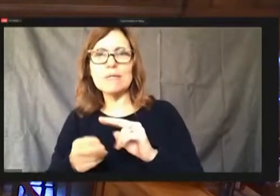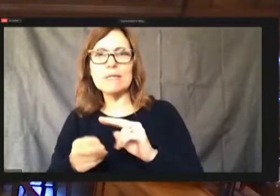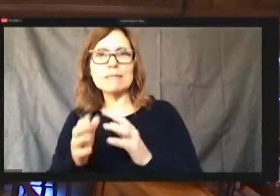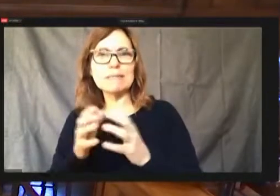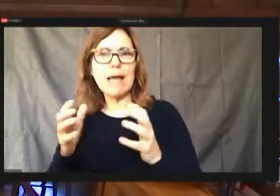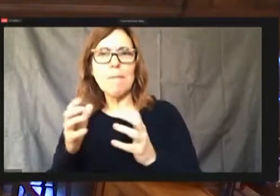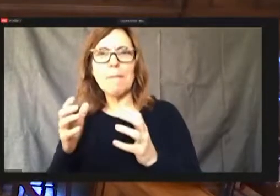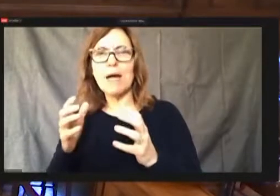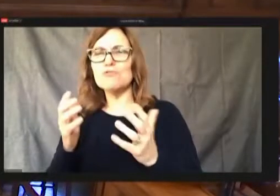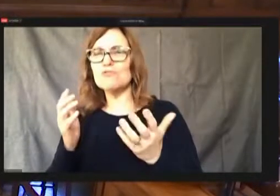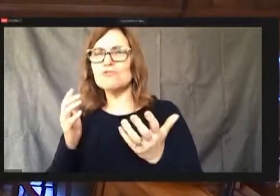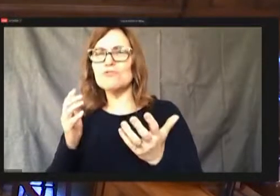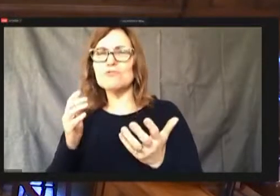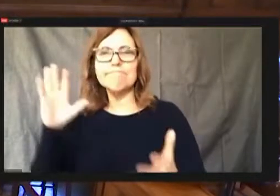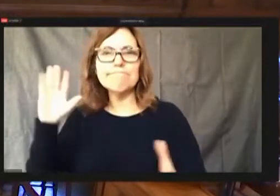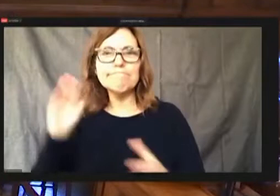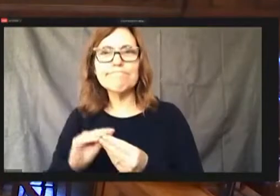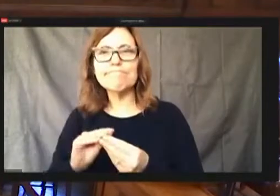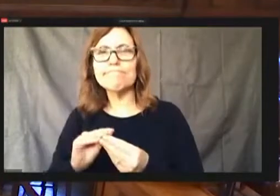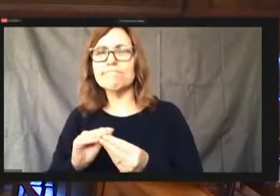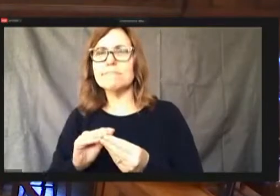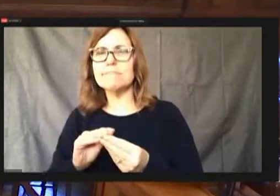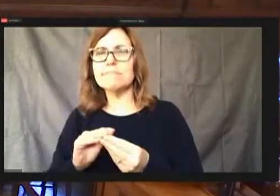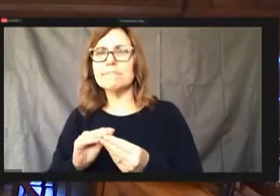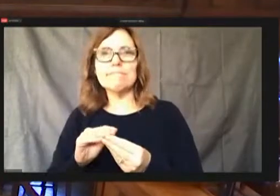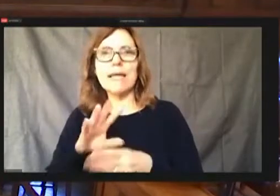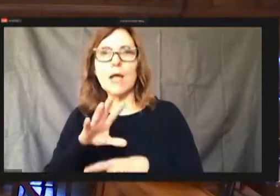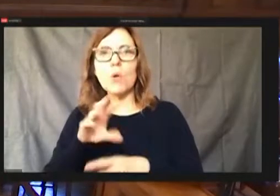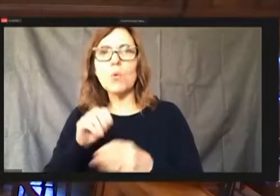if you have in front of you, the original elimination of Community Affairs, which was